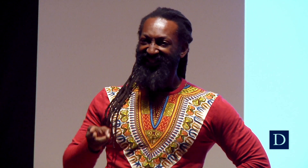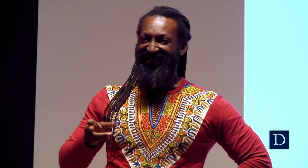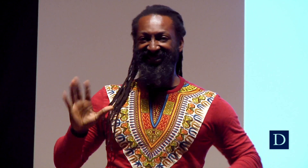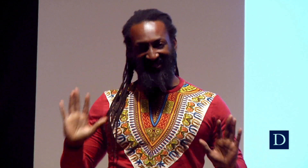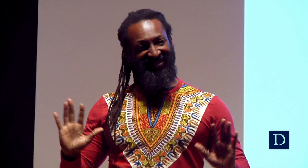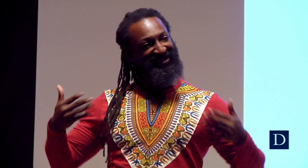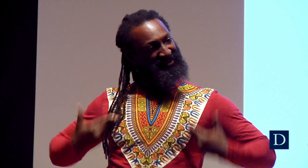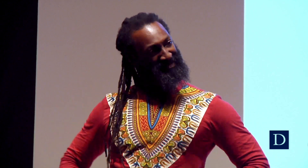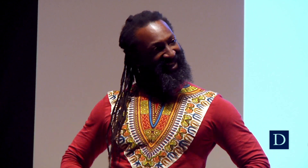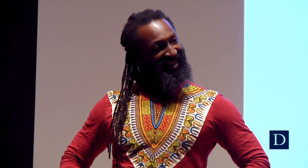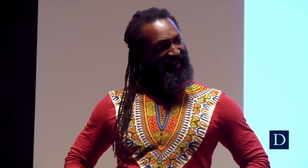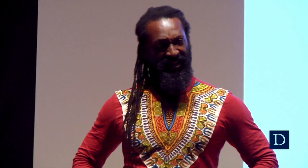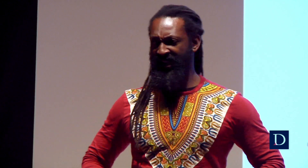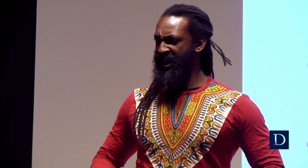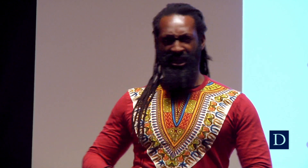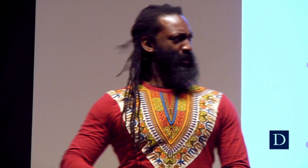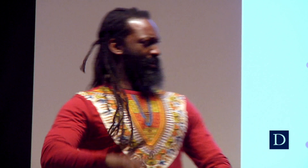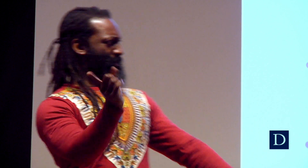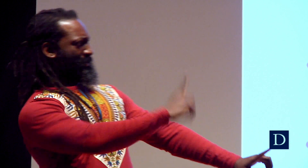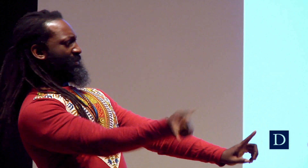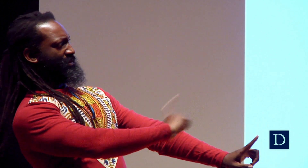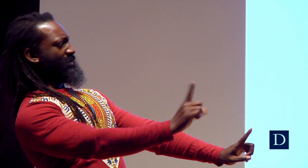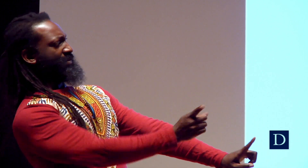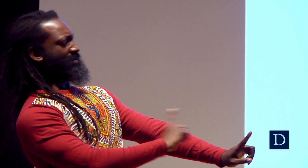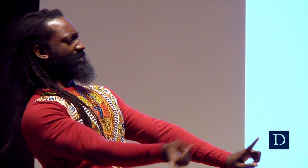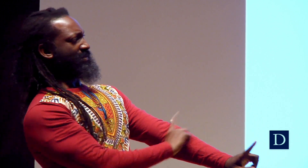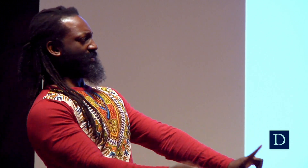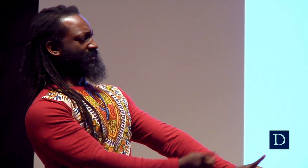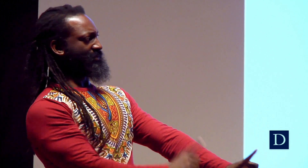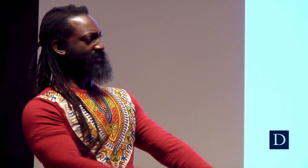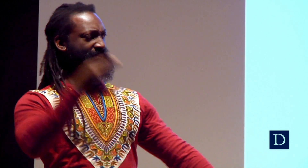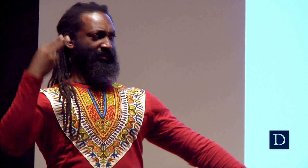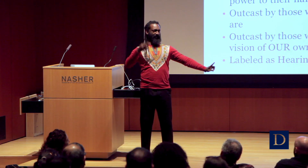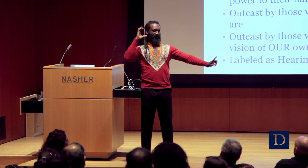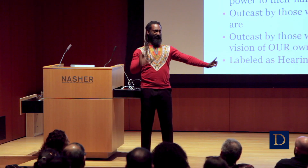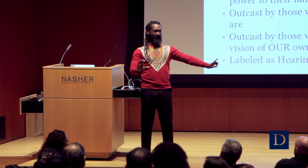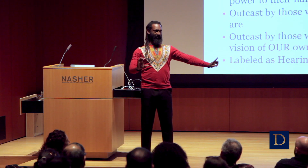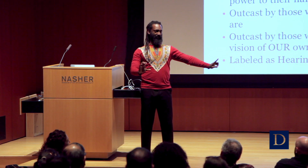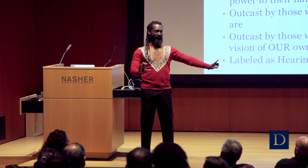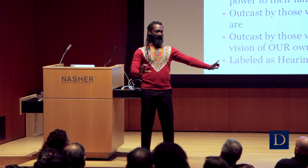That’s who I am. I’m Deaf, or I’m hard of hearing. I’m not handicapped. I’m not hearing-impaired.